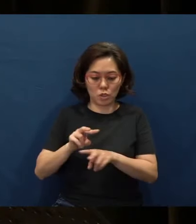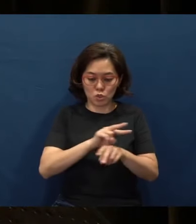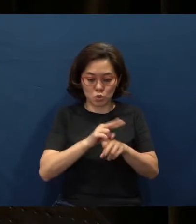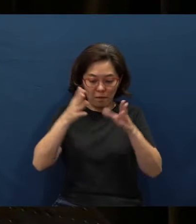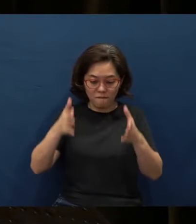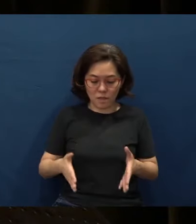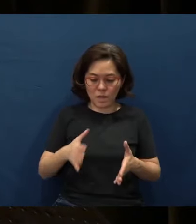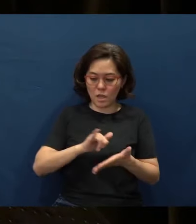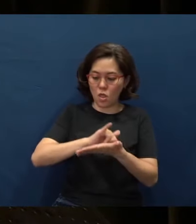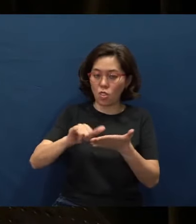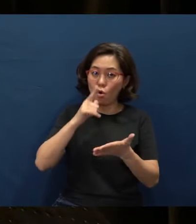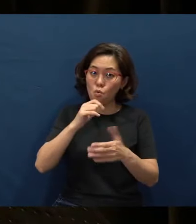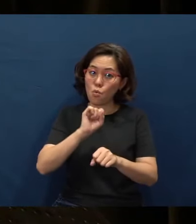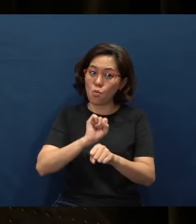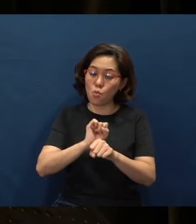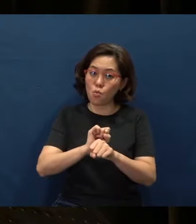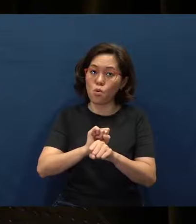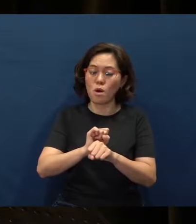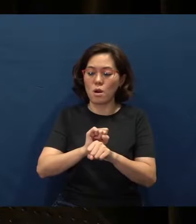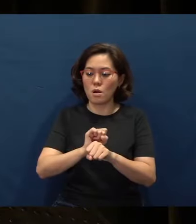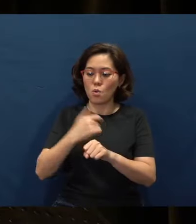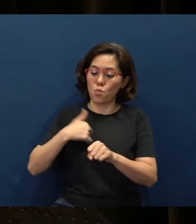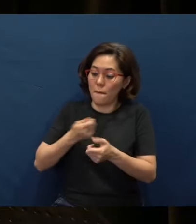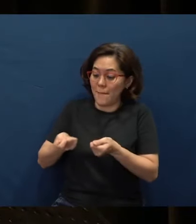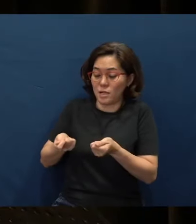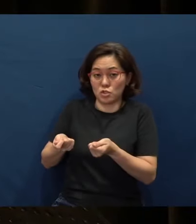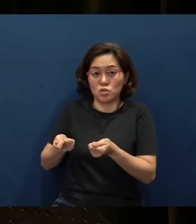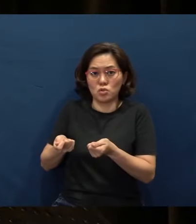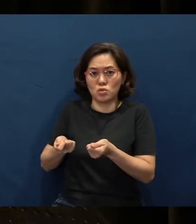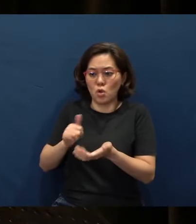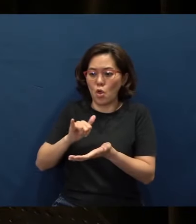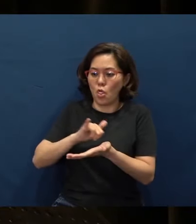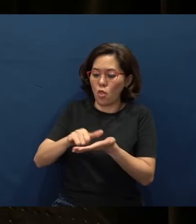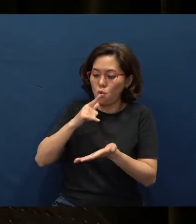and those we manage, those who work under us as well.